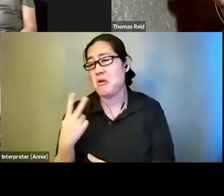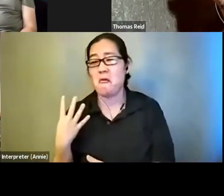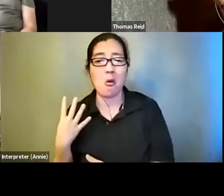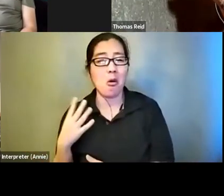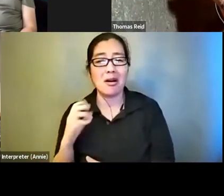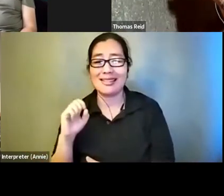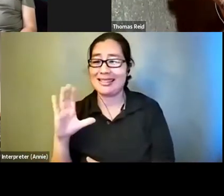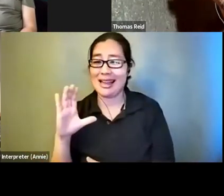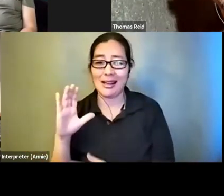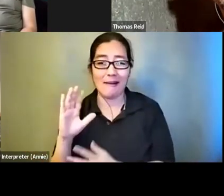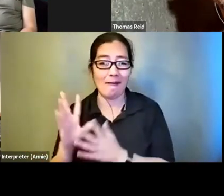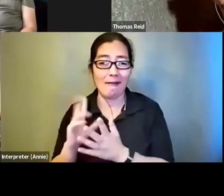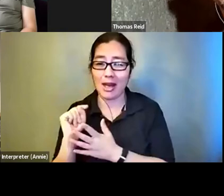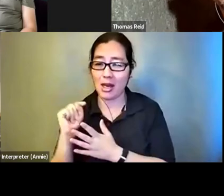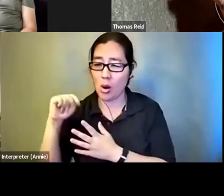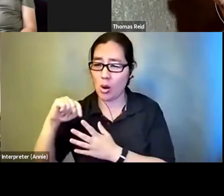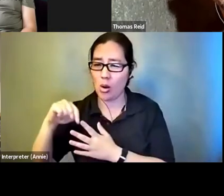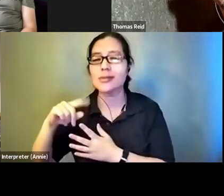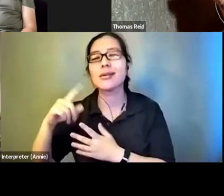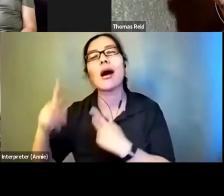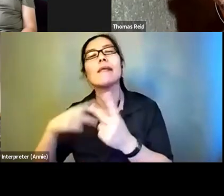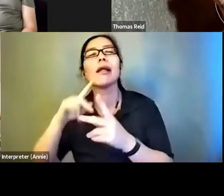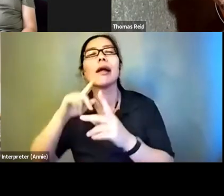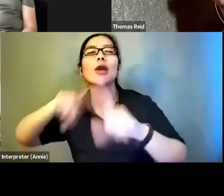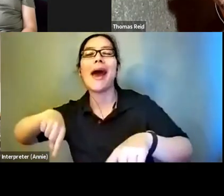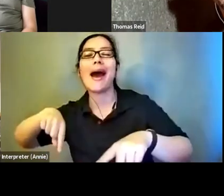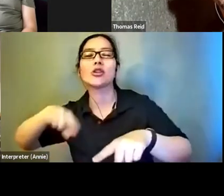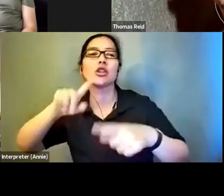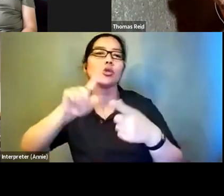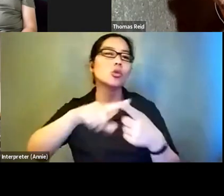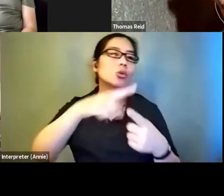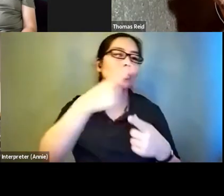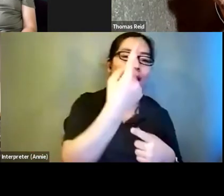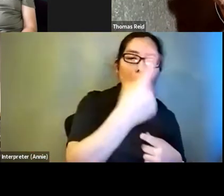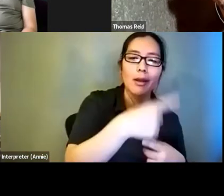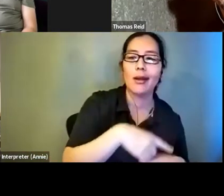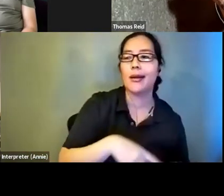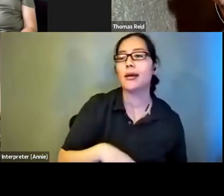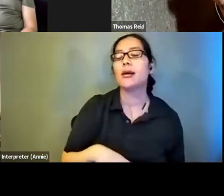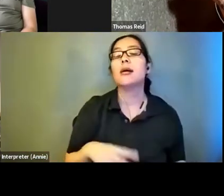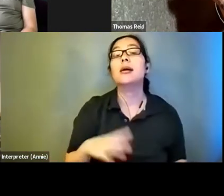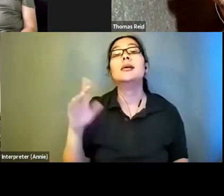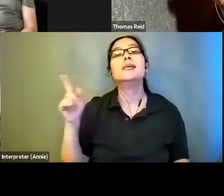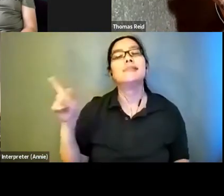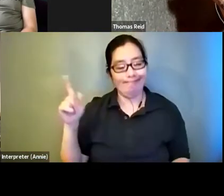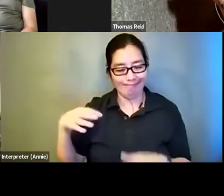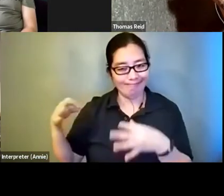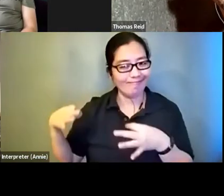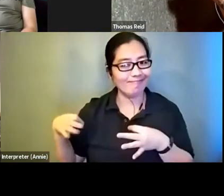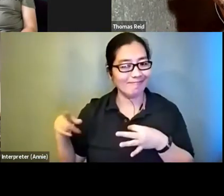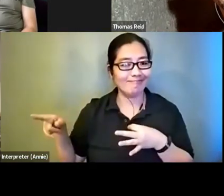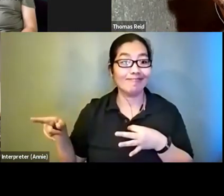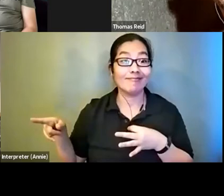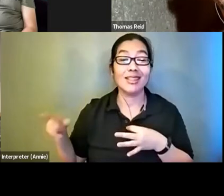you would send as a react to a text. And he describes them. He has over a hundred described